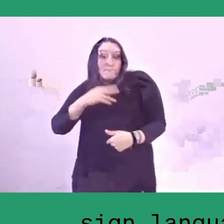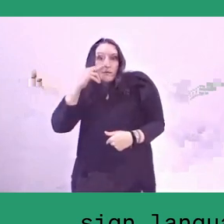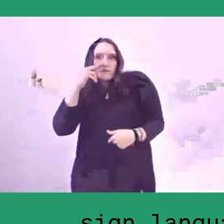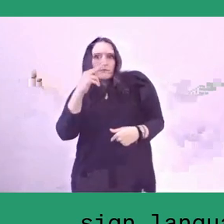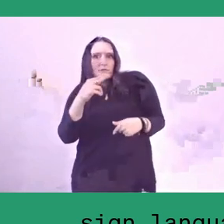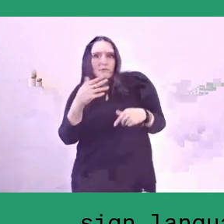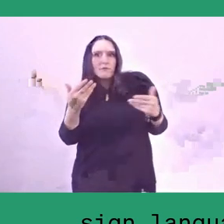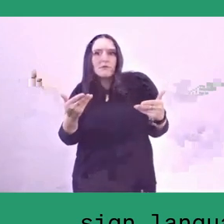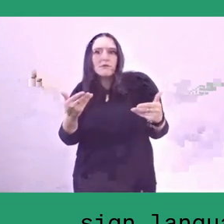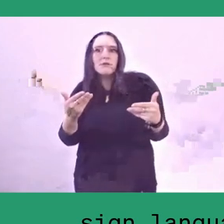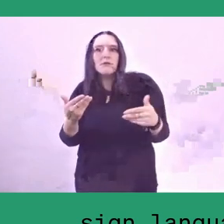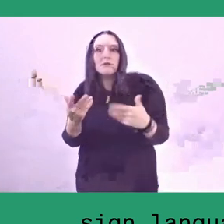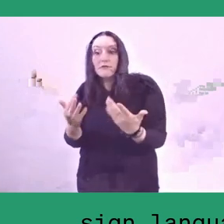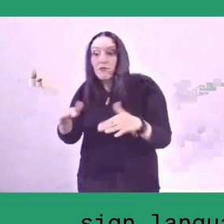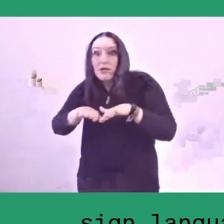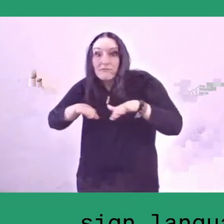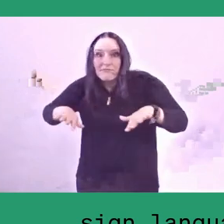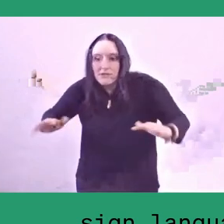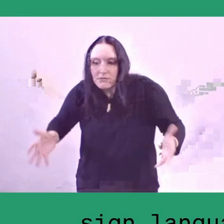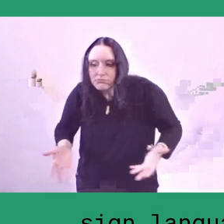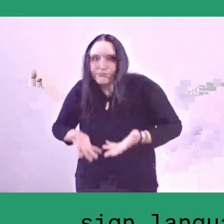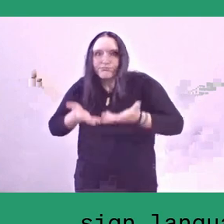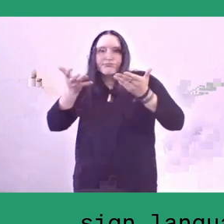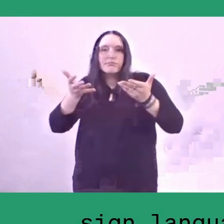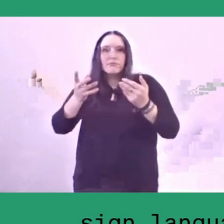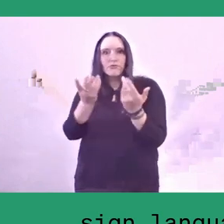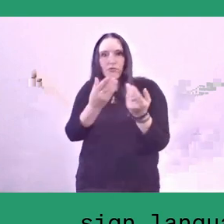from the kampung communities, urban as well as rural,